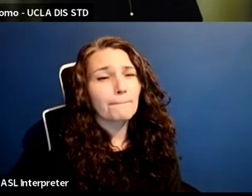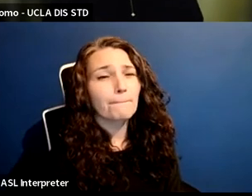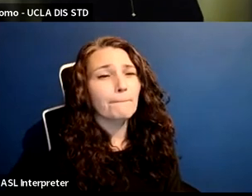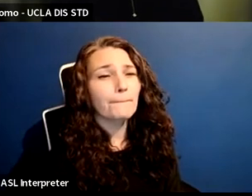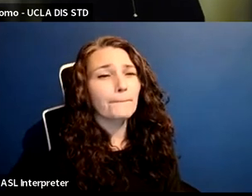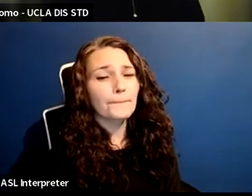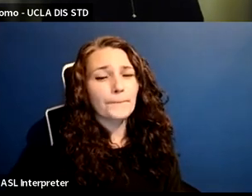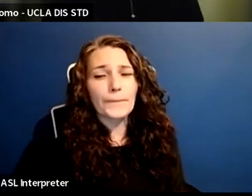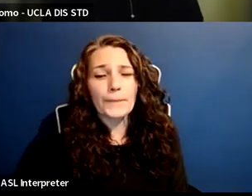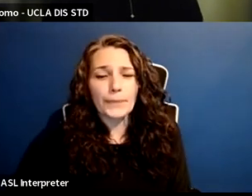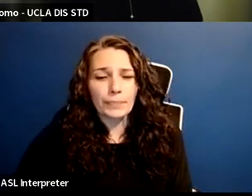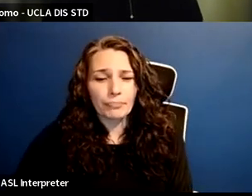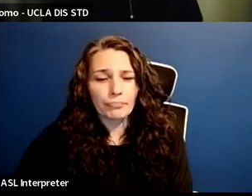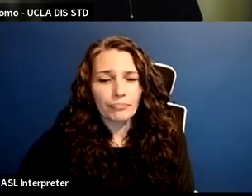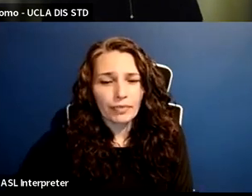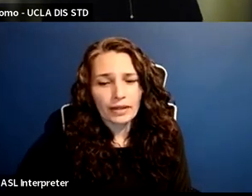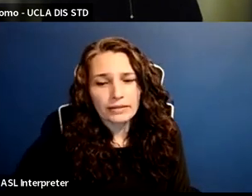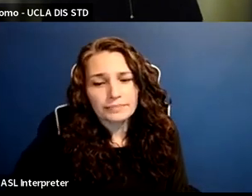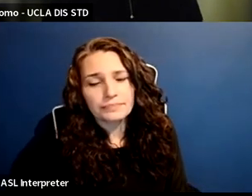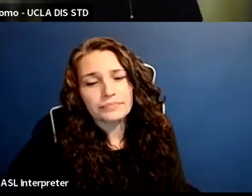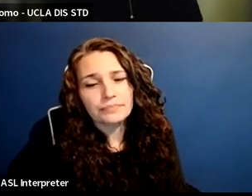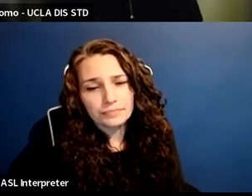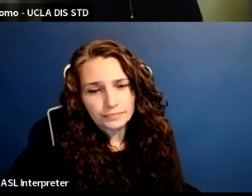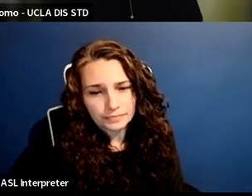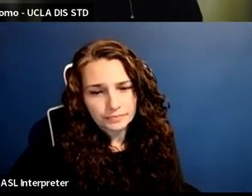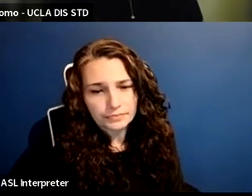One other question from an audience member, Amy Kenny.